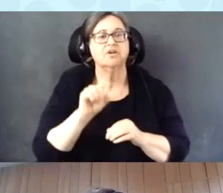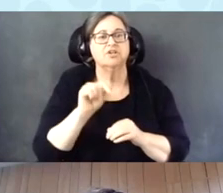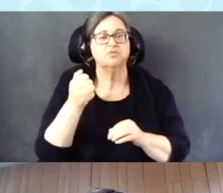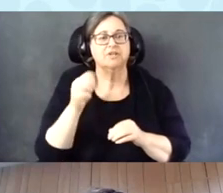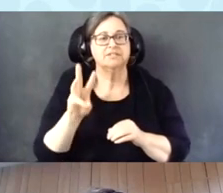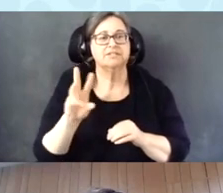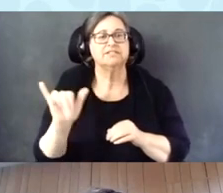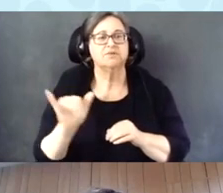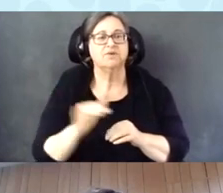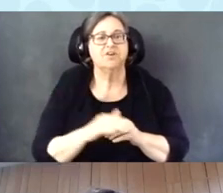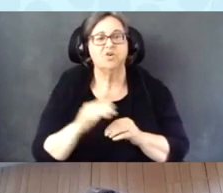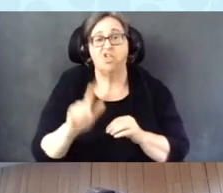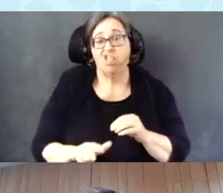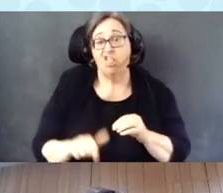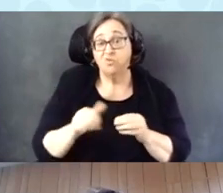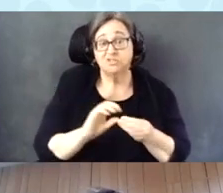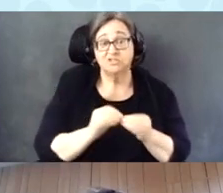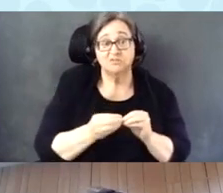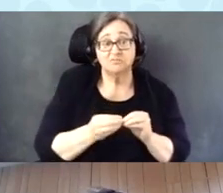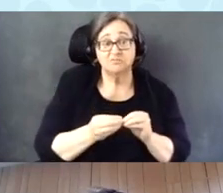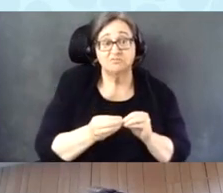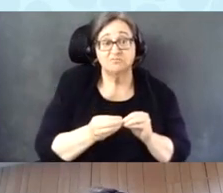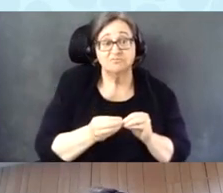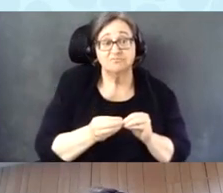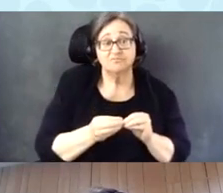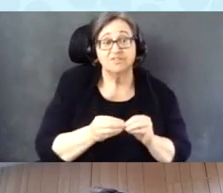The lowest value of the 63% in 2008.